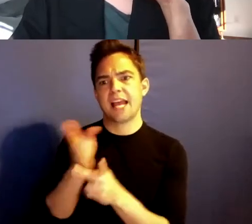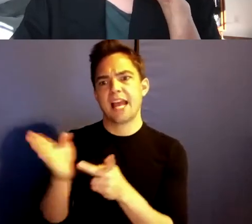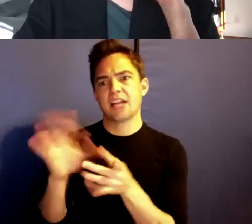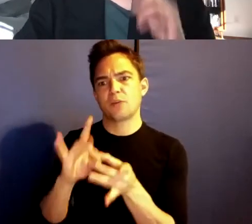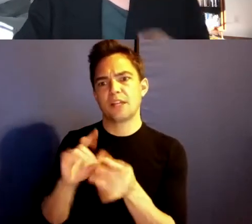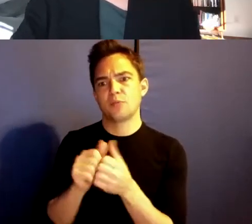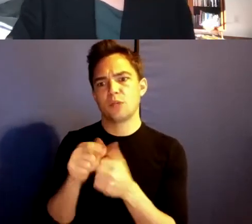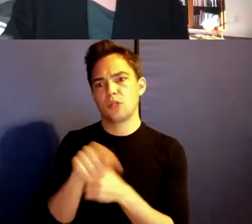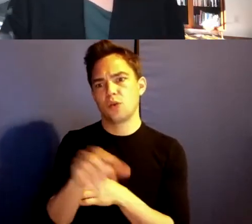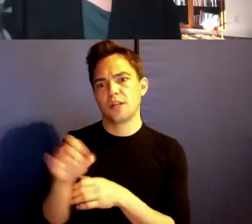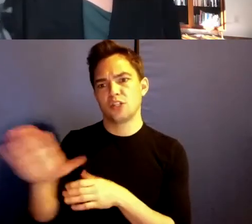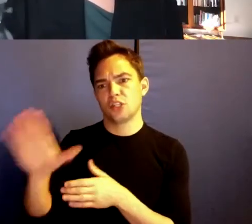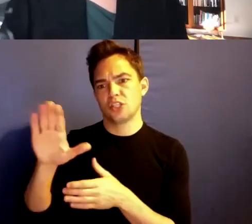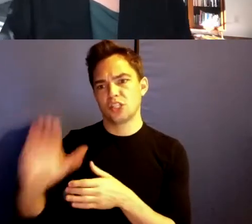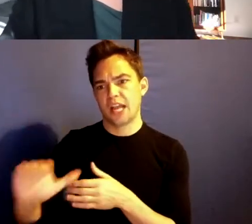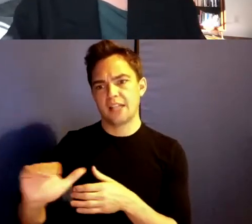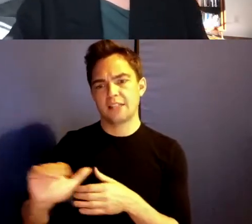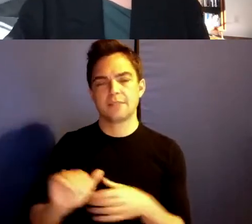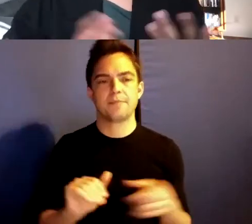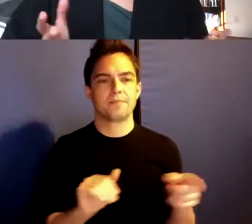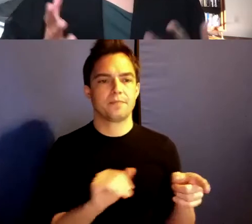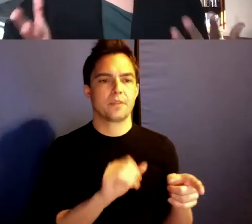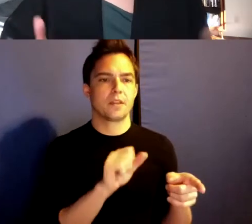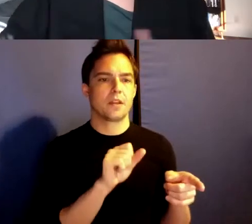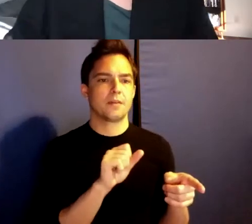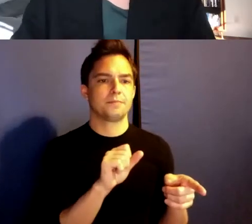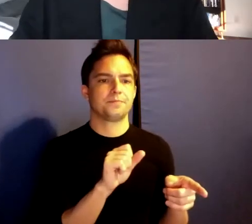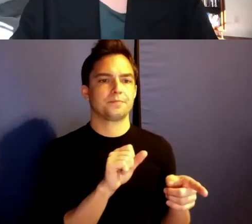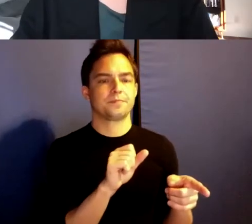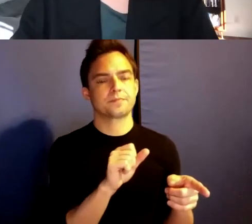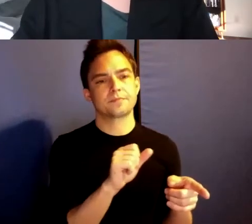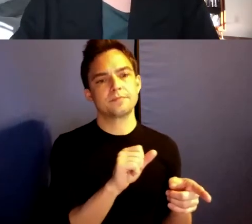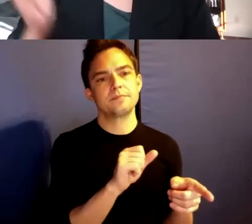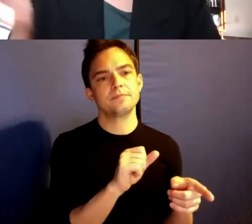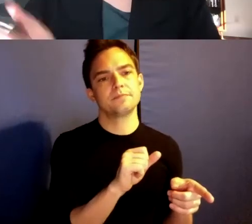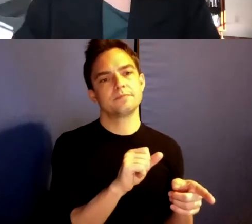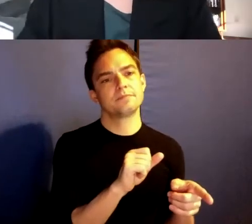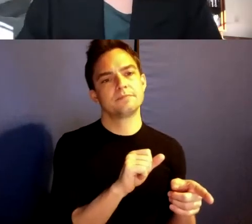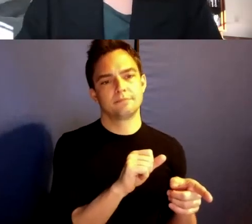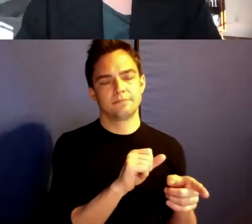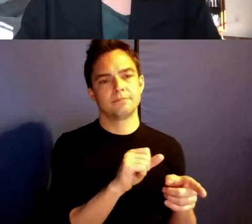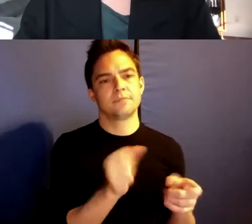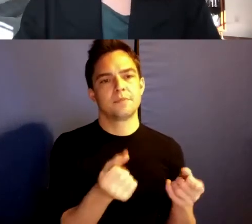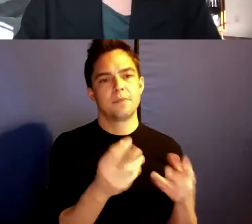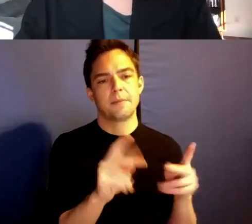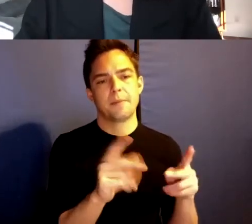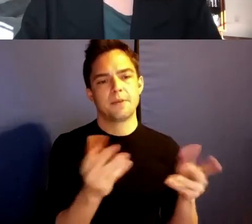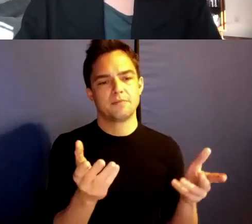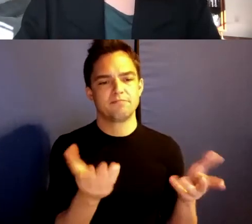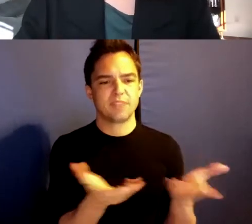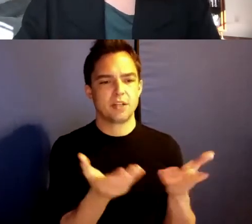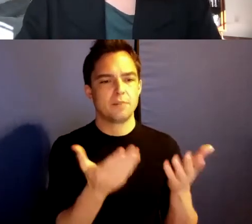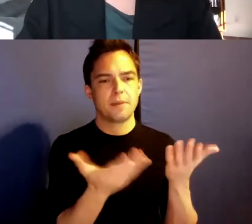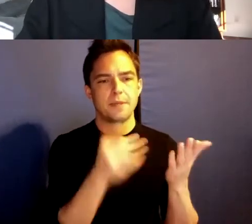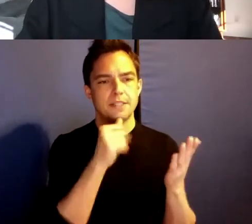child. >> Yeah, and maybe goes without saying that, I guess many people here probably haven't read the book so doesn't go that saying, but